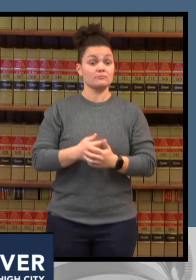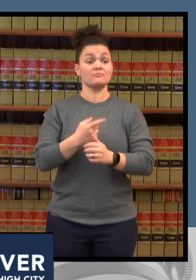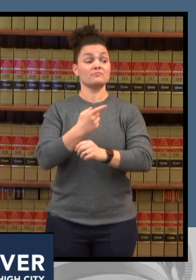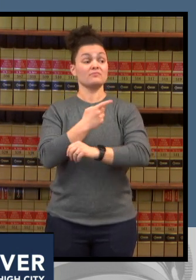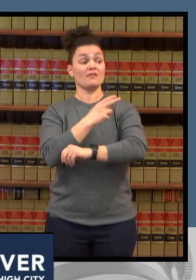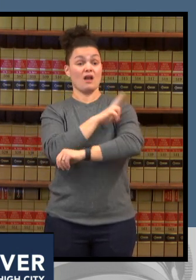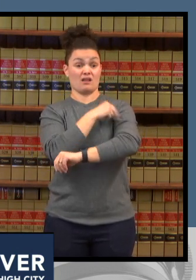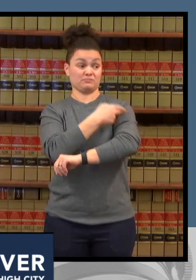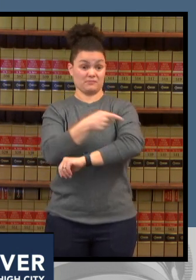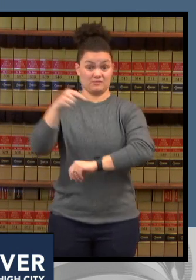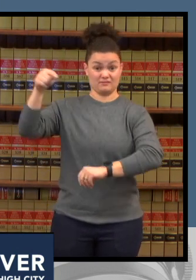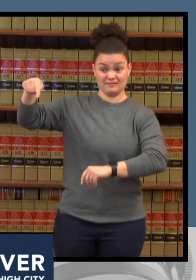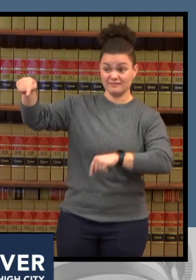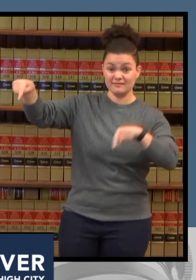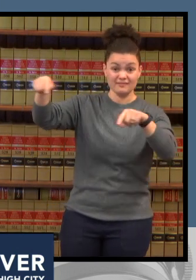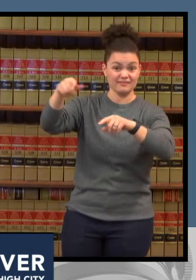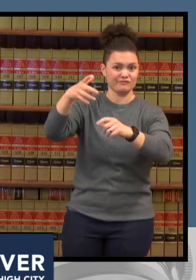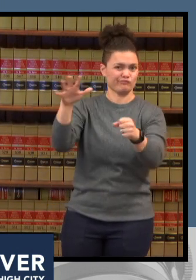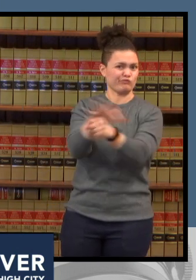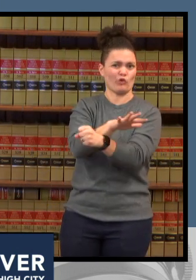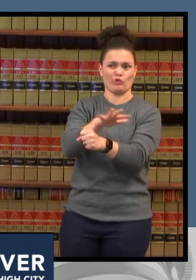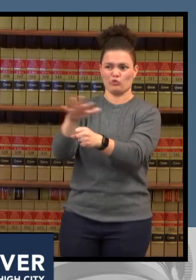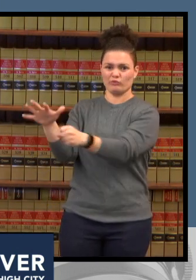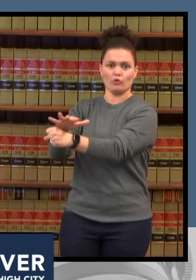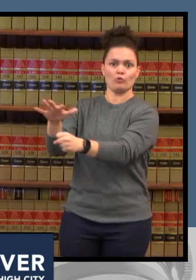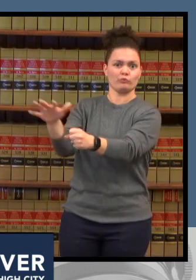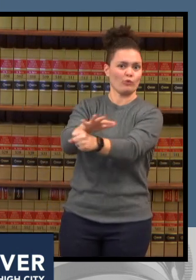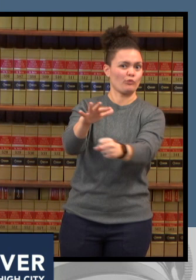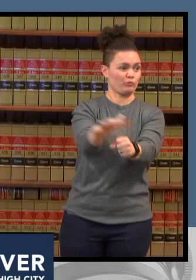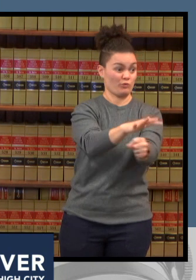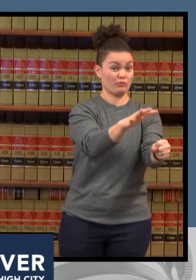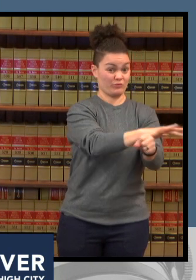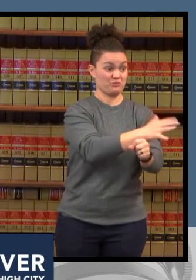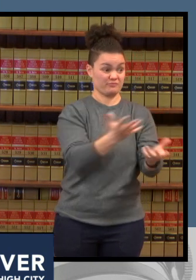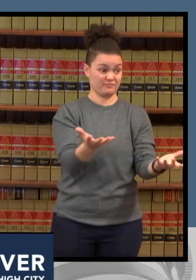capacity that tapped out they don't have any beds available left we wouldn't be having that